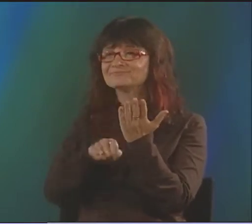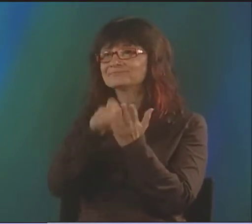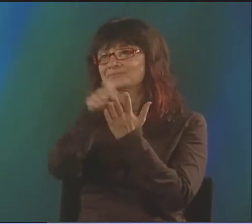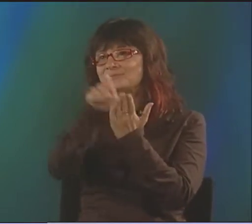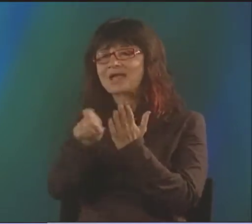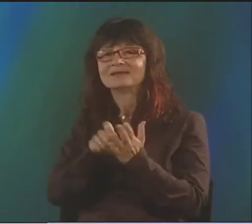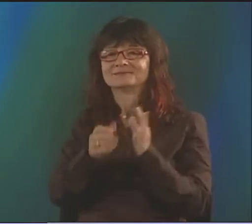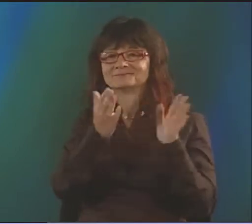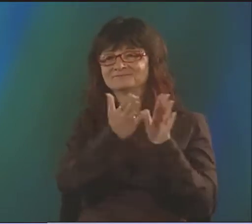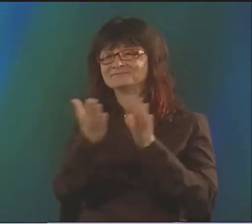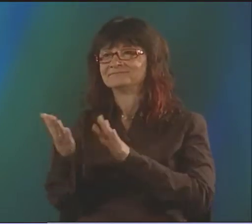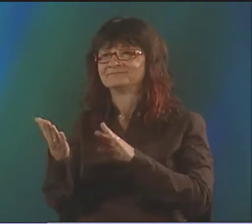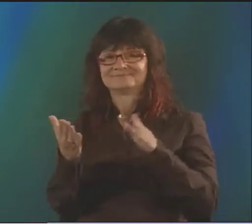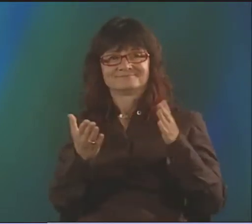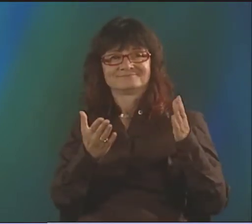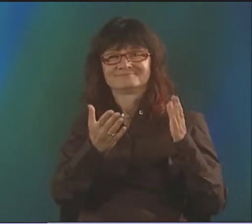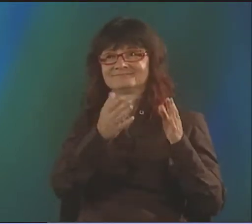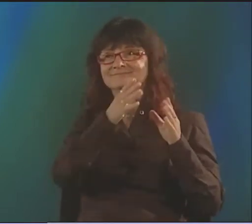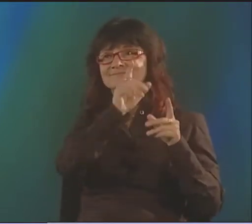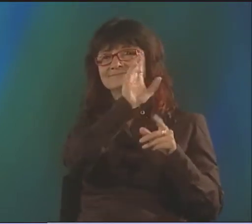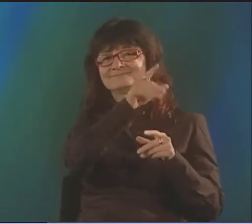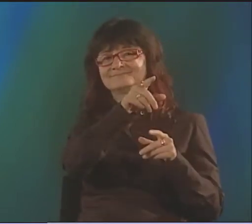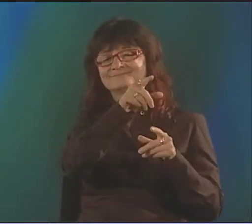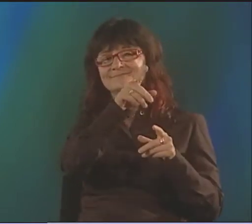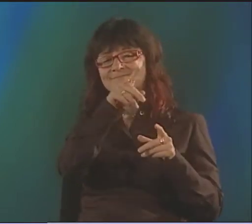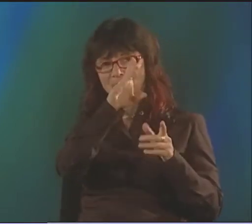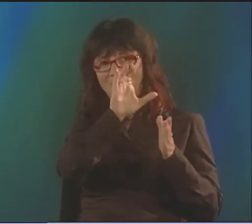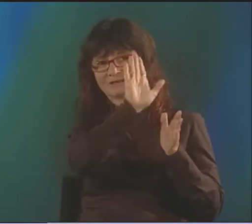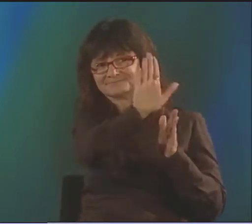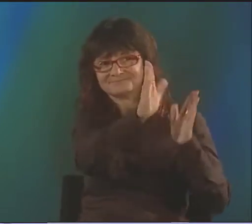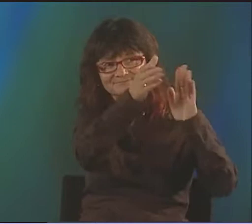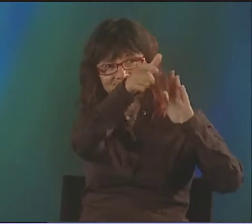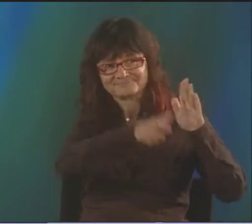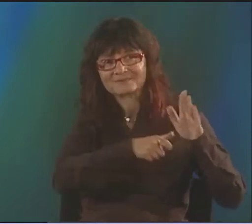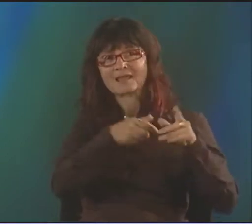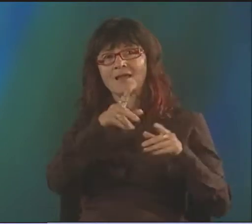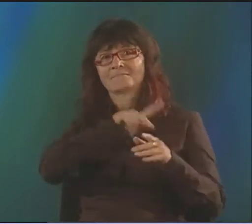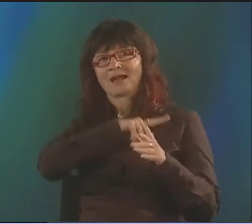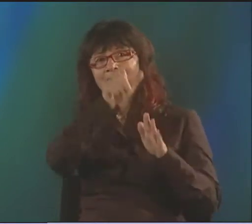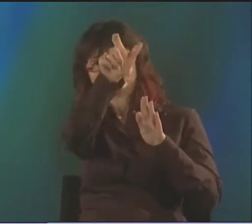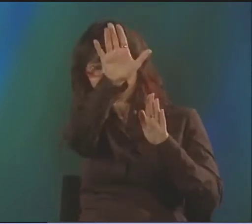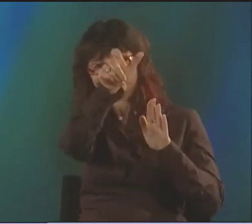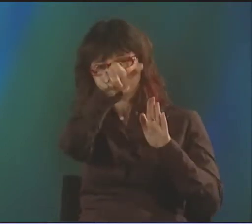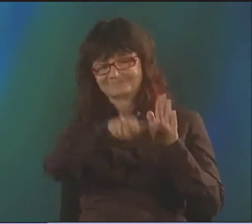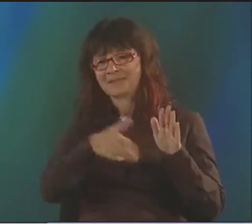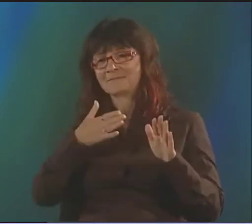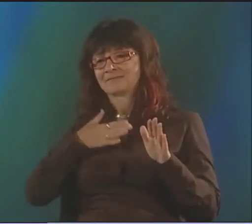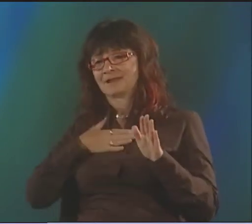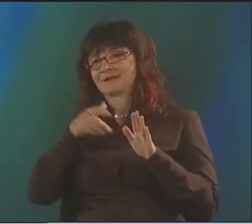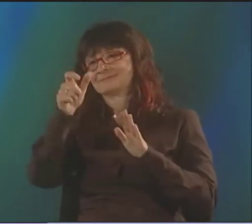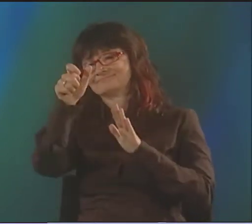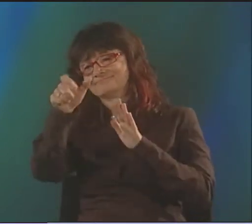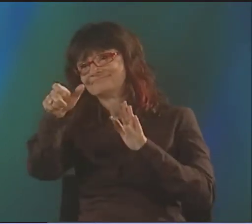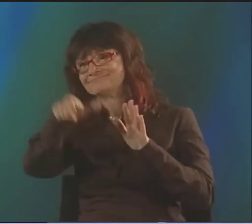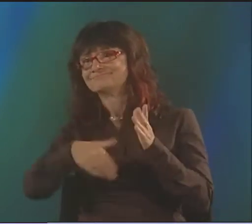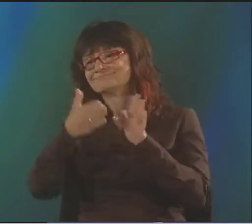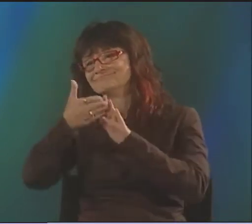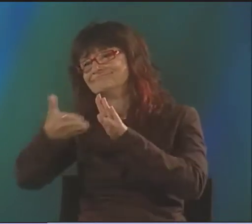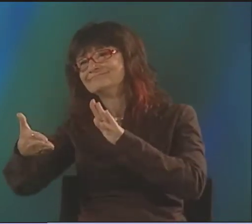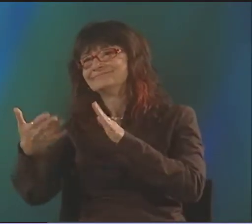WE HAD EACH WRITTEN A FEW POEMS THAT HE WAS PUBLISHING. WE EACH HAD A COLUMN ARRAYED NEXT TO EACH OTHER